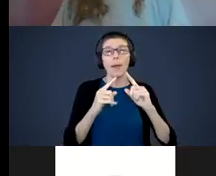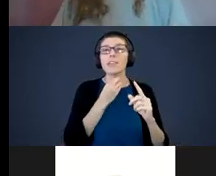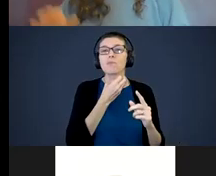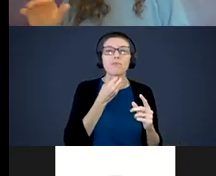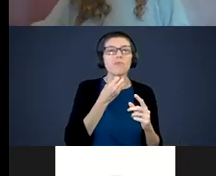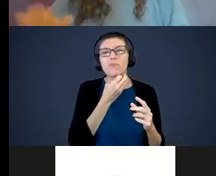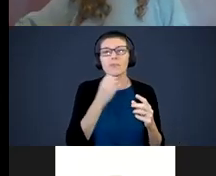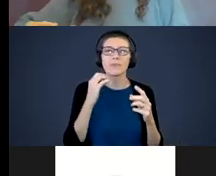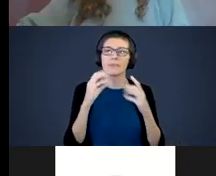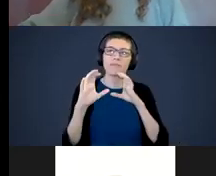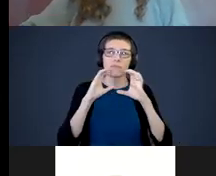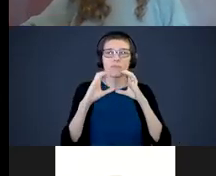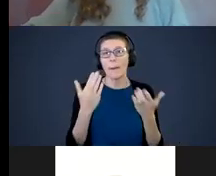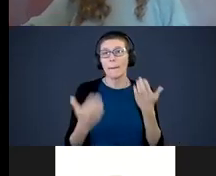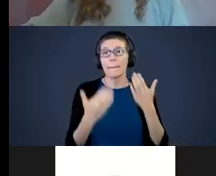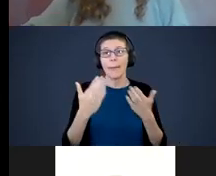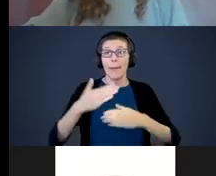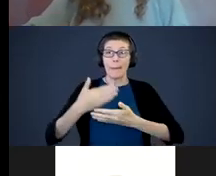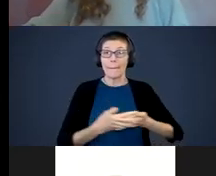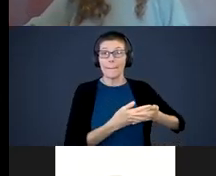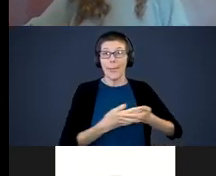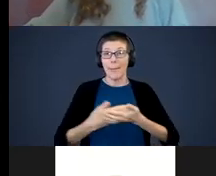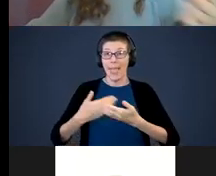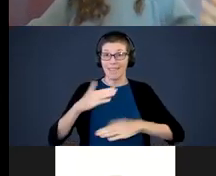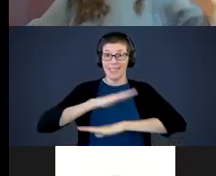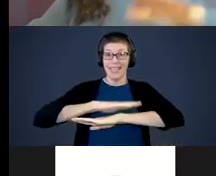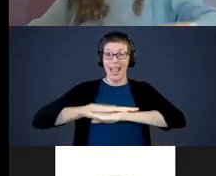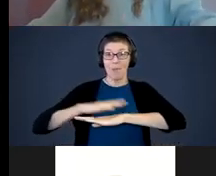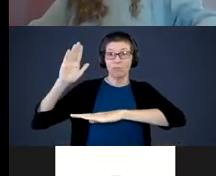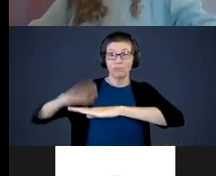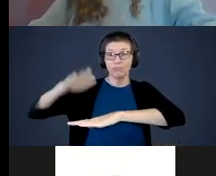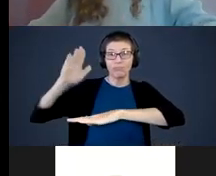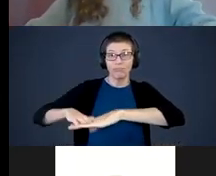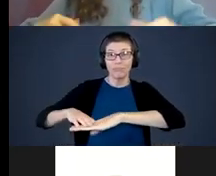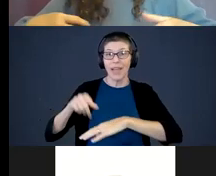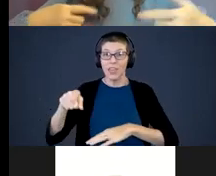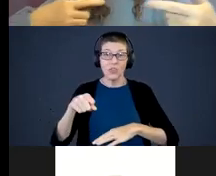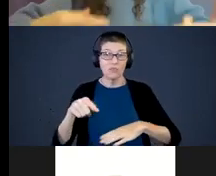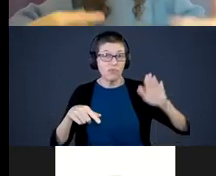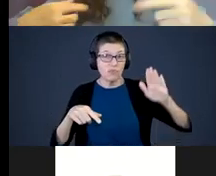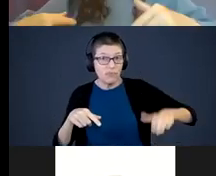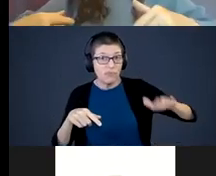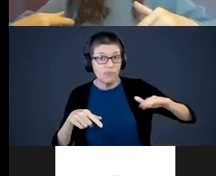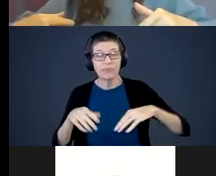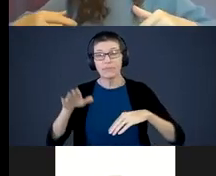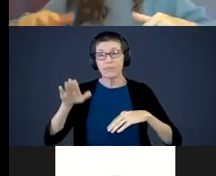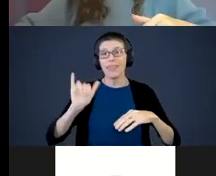Maybe the baby hits table and you hit the table back. That is catch and return. They